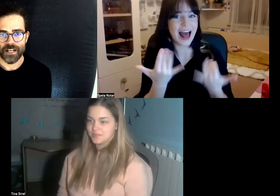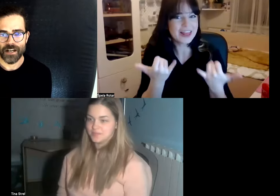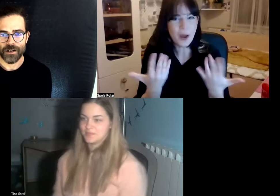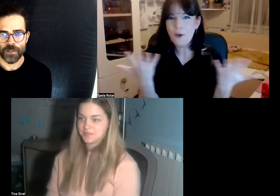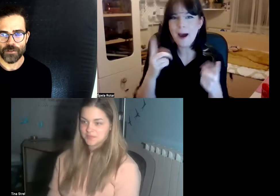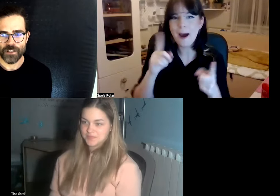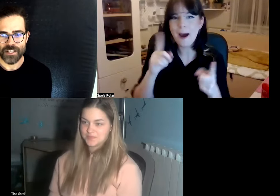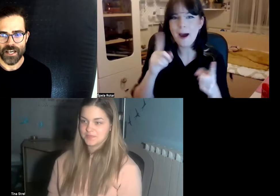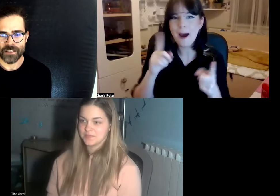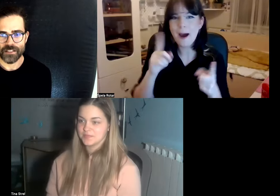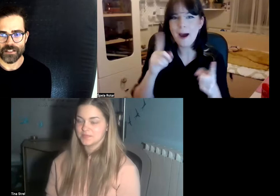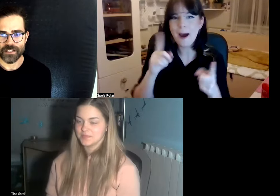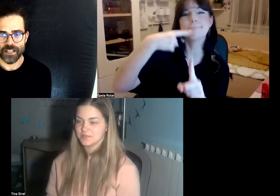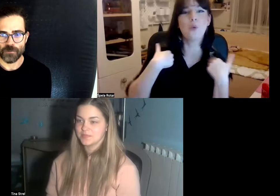we need to understand that right now